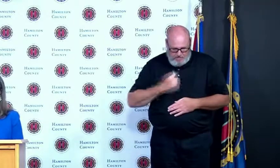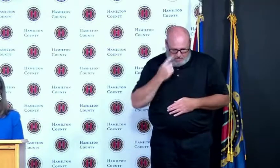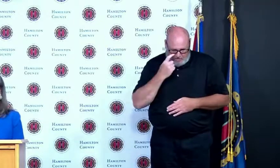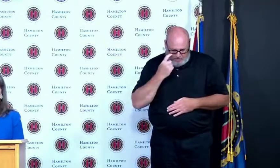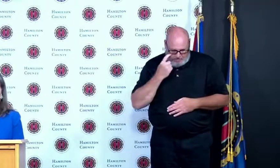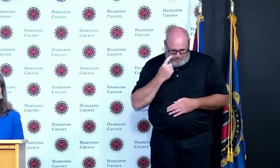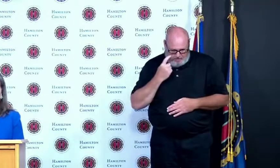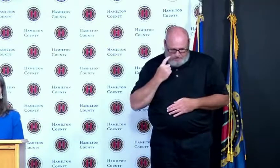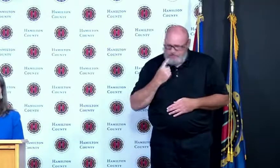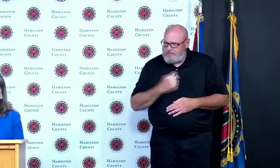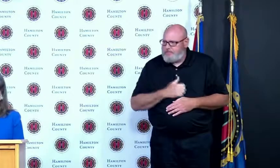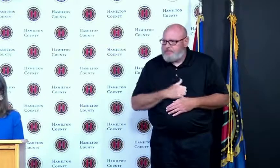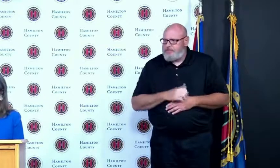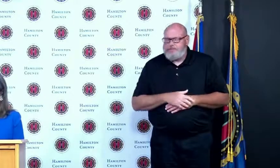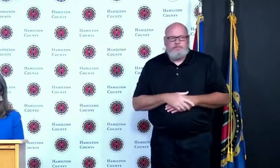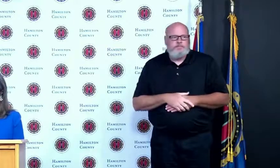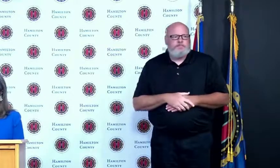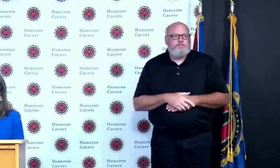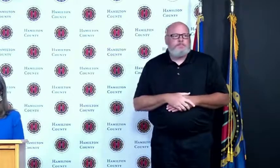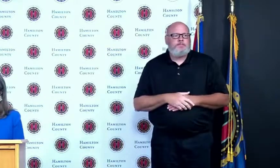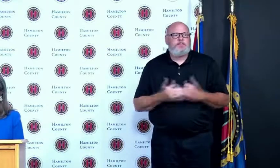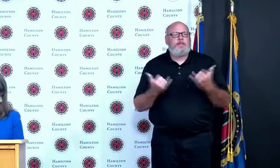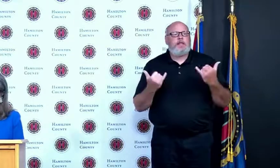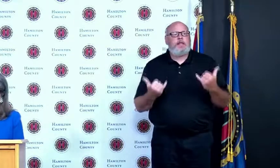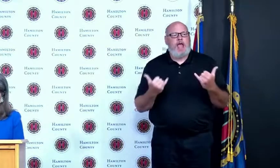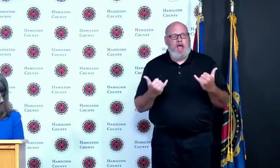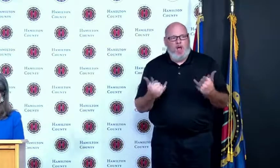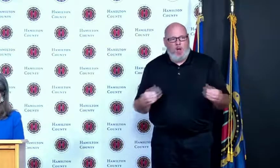we have strengthened our health system through the Health Collaborative